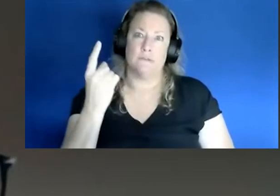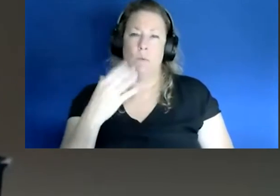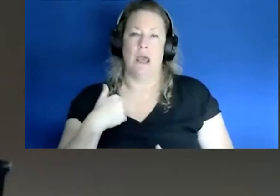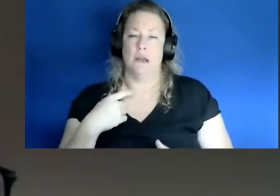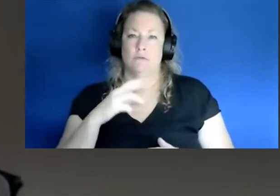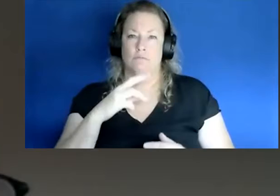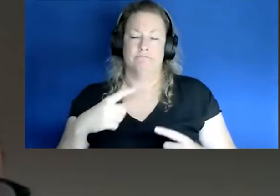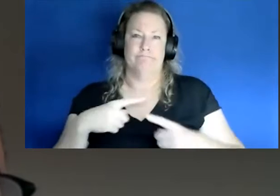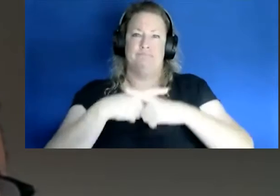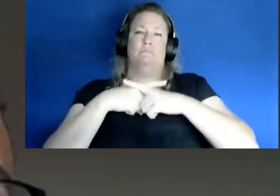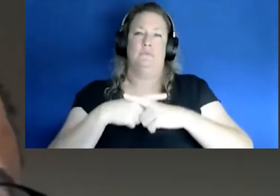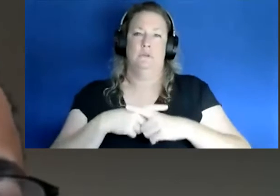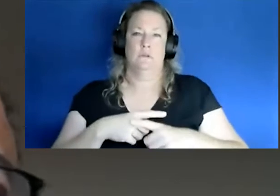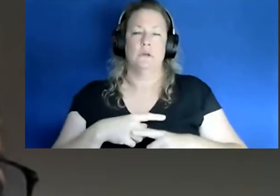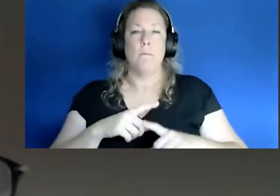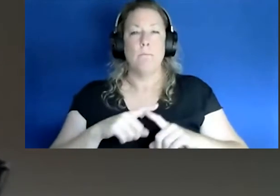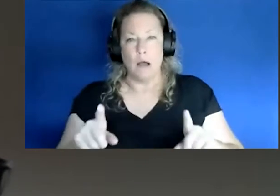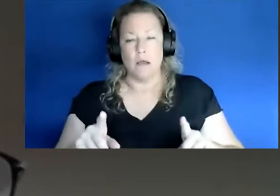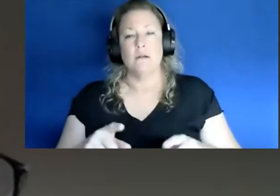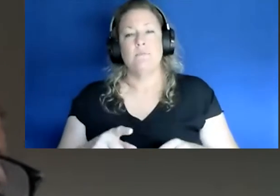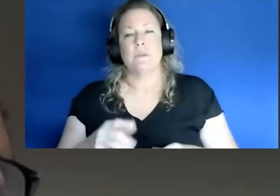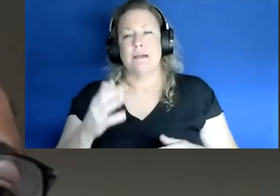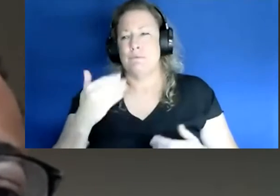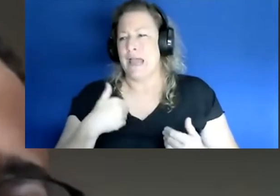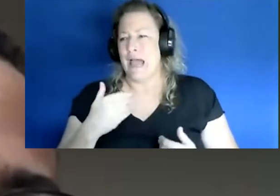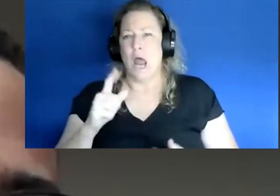were there was to answer questions for instance we had I don't know probably hundreds of people over